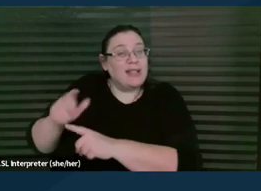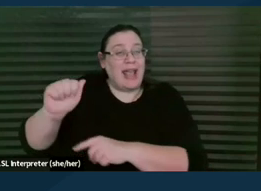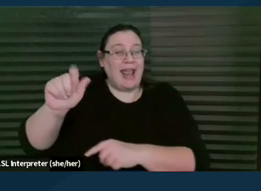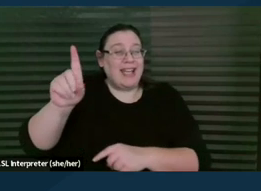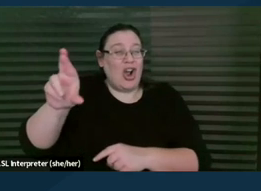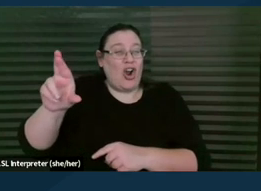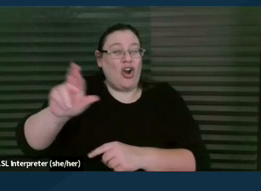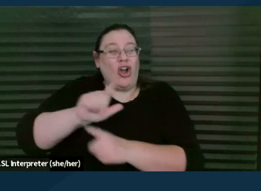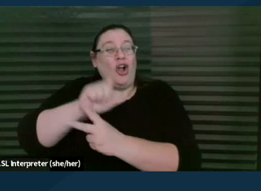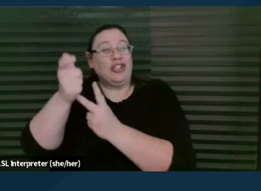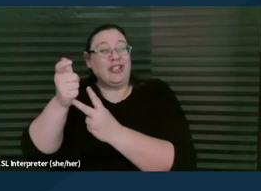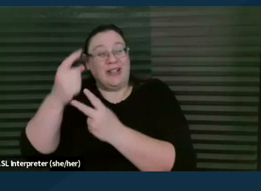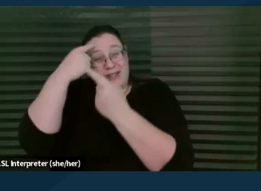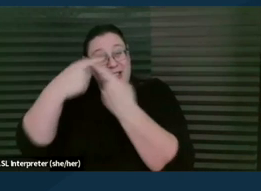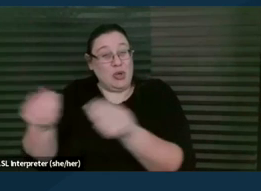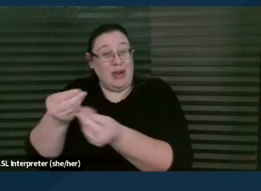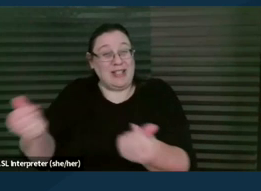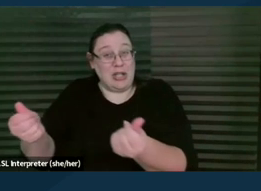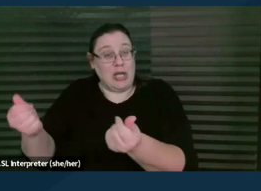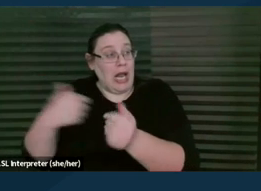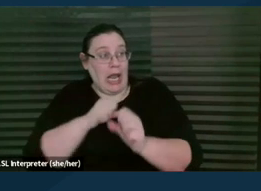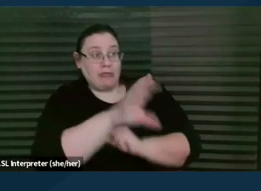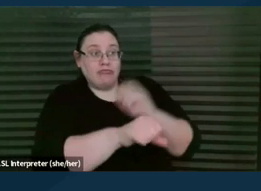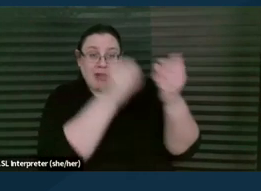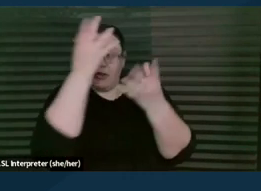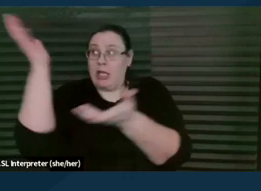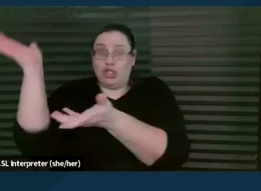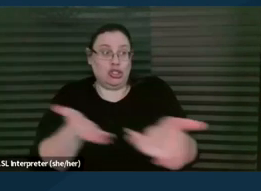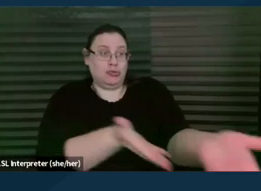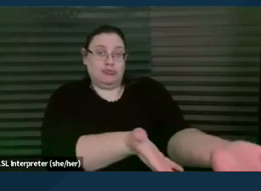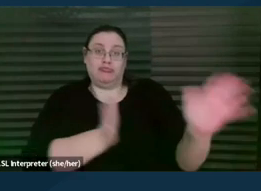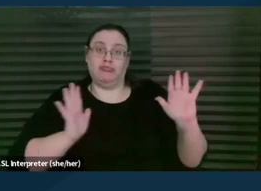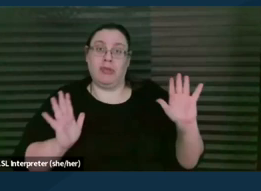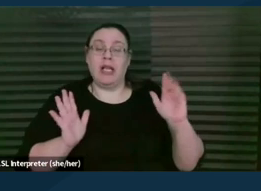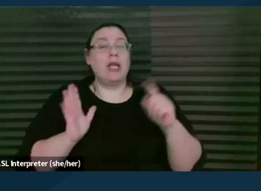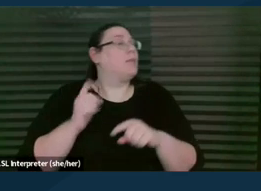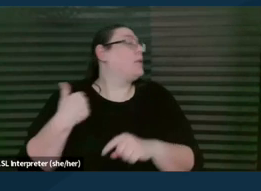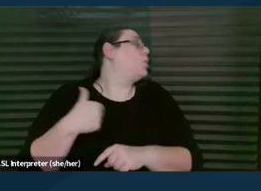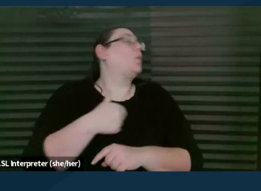just to lay out the continuum of what the options are. But we're not gonna say to a parent,